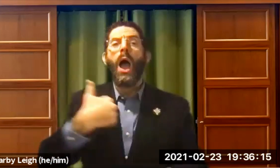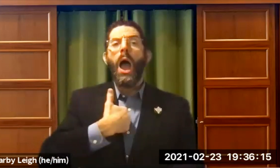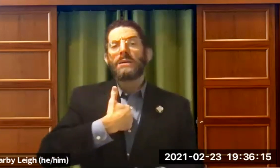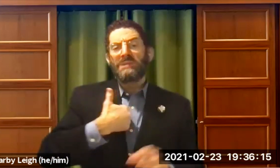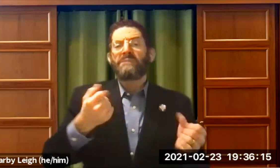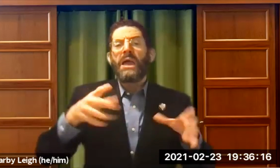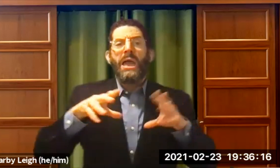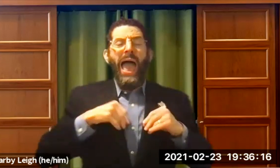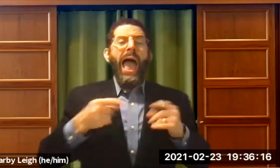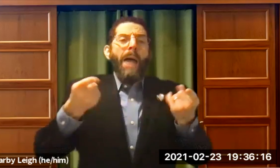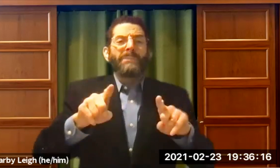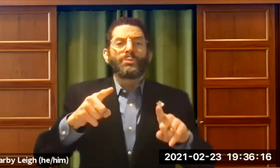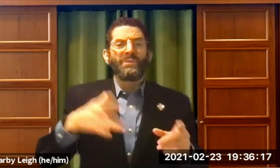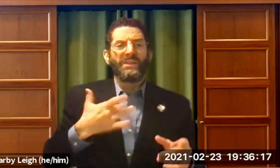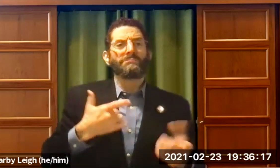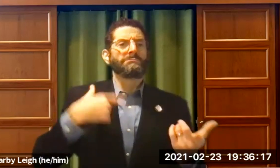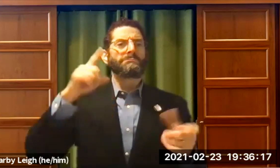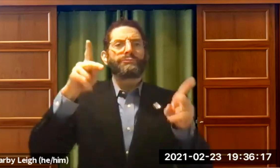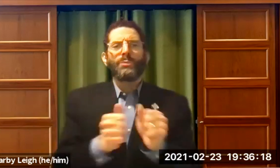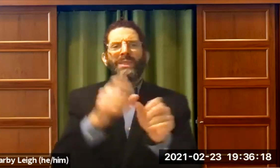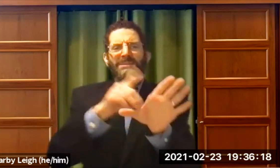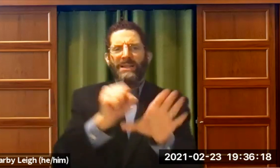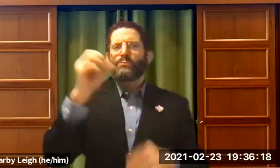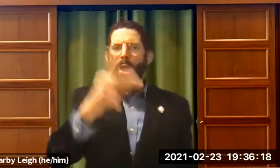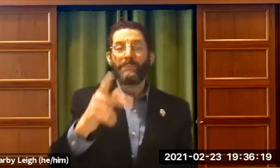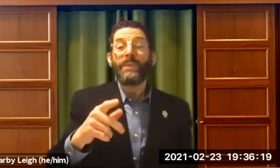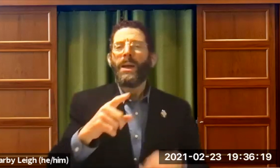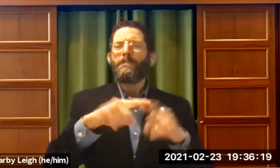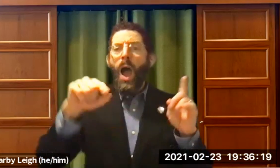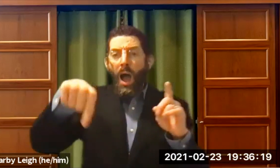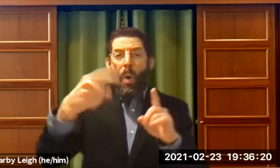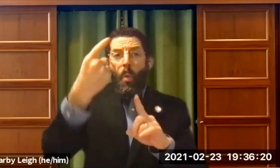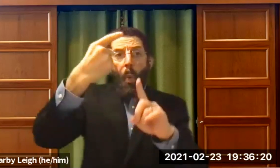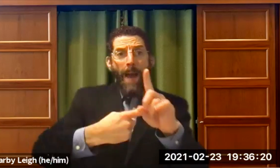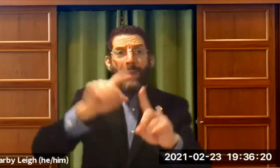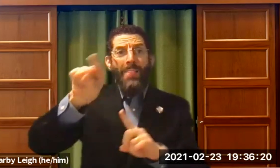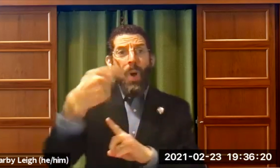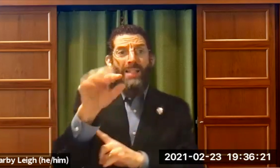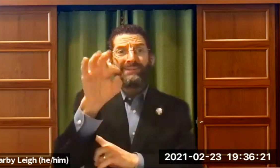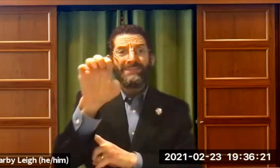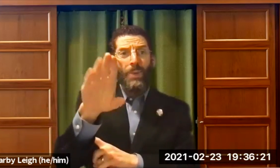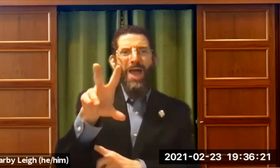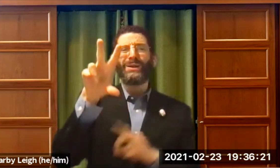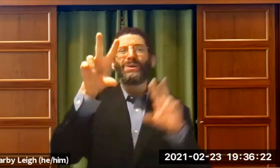We're a linguistic and cultural group. But I feel like we can identify with the disability group.